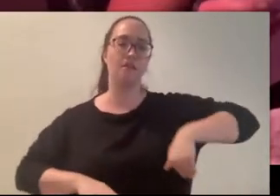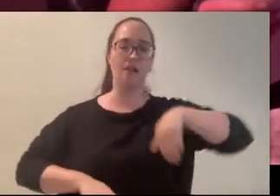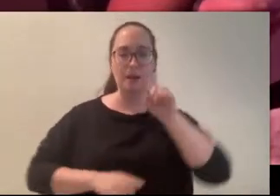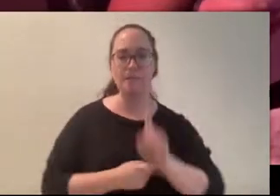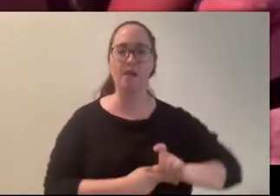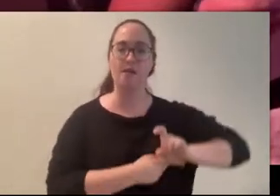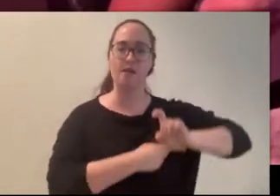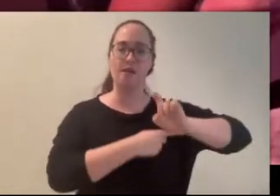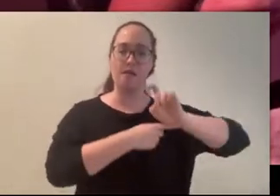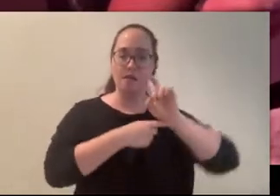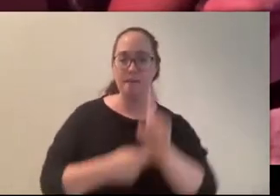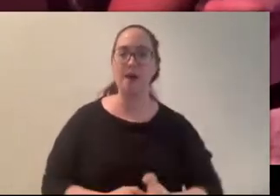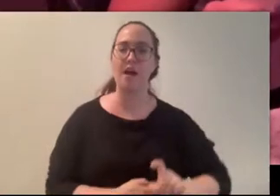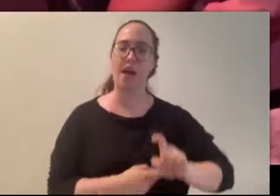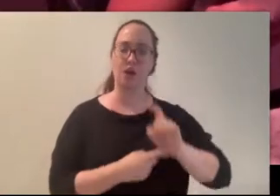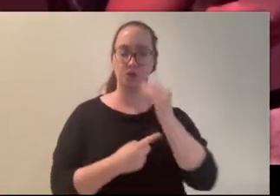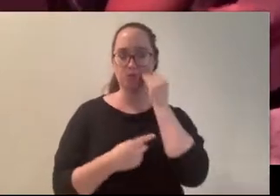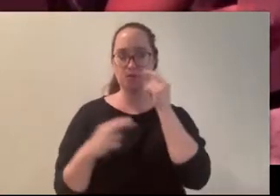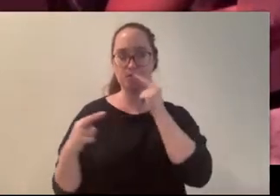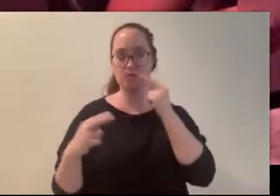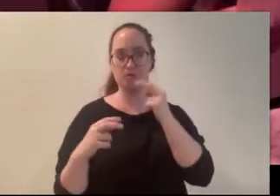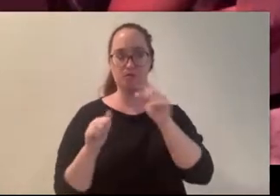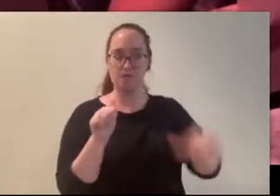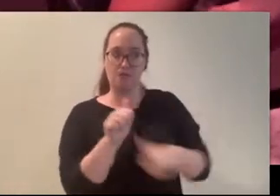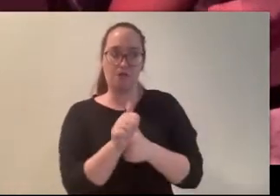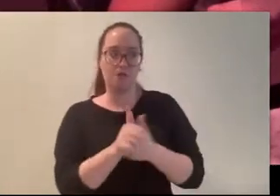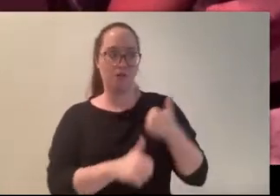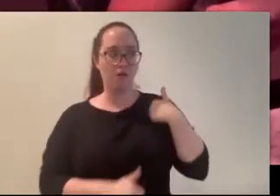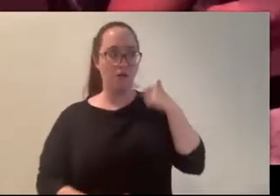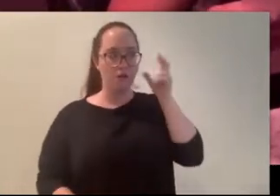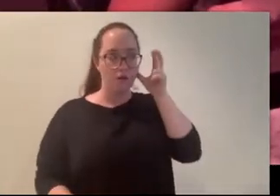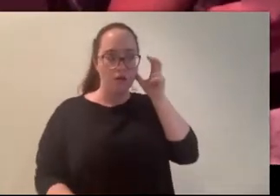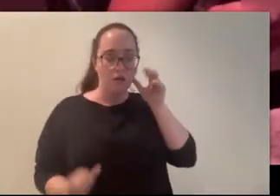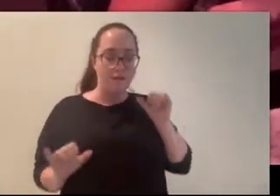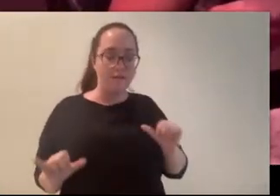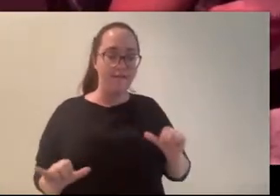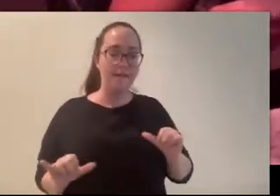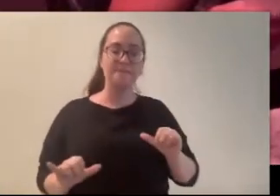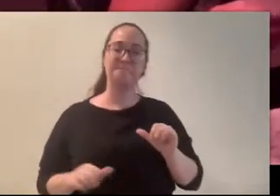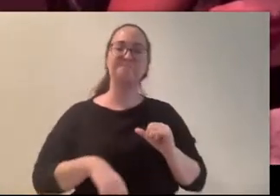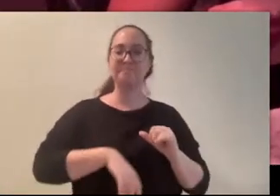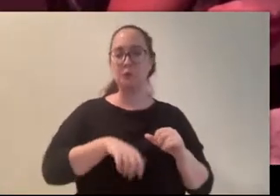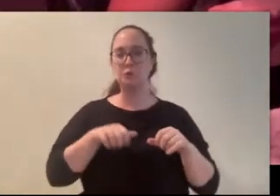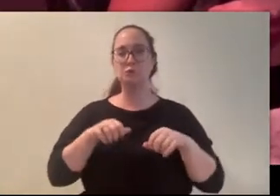That’s how you know she’s behind you. The heel is broken off of her left shoe and she drags it